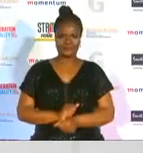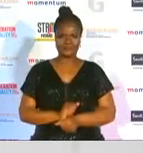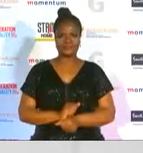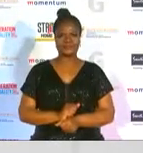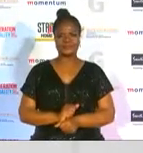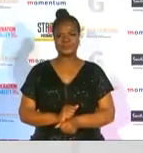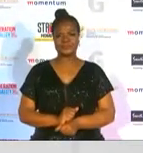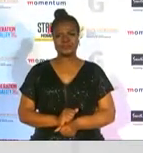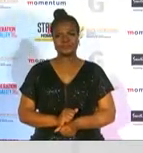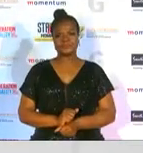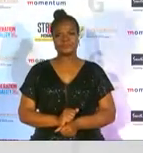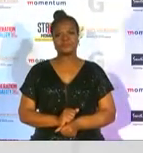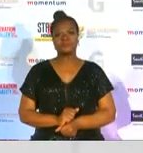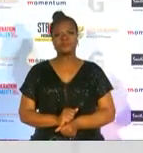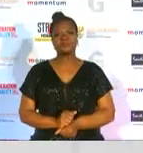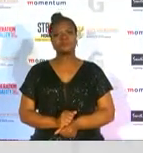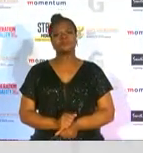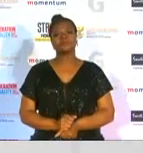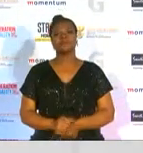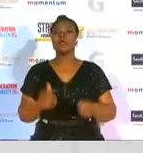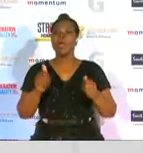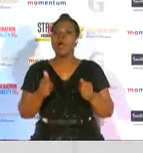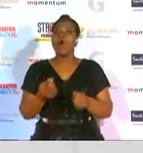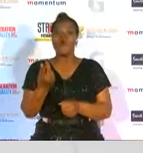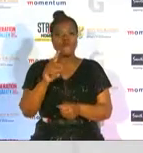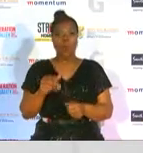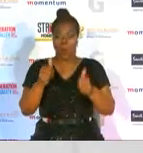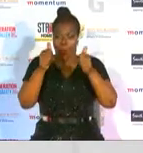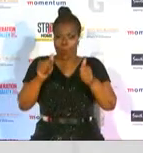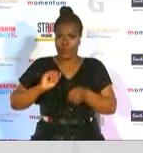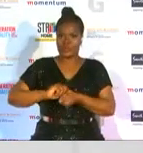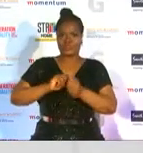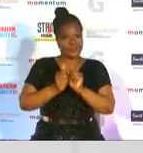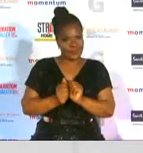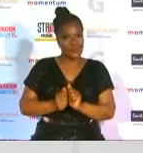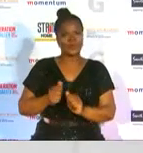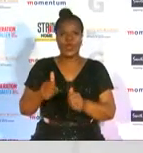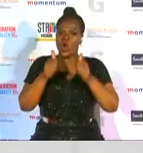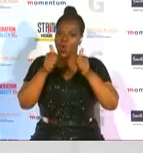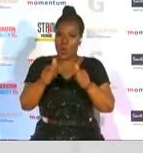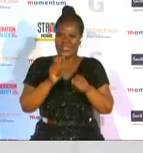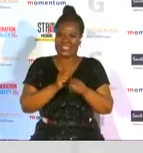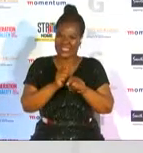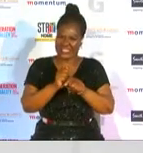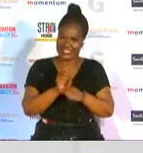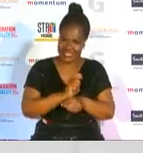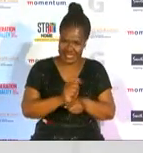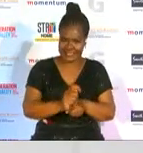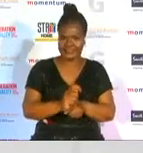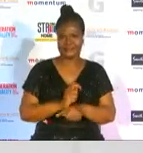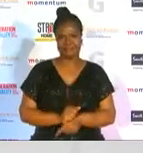in sport is good training for owning triumphs surviving setbacks and surviving setbacks at work